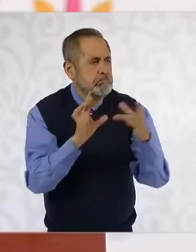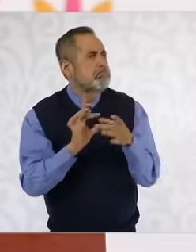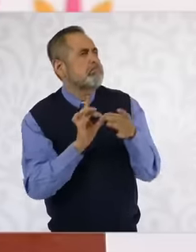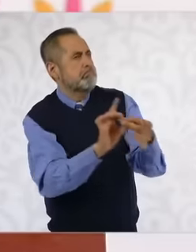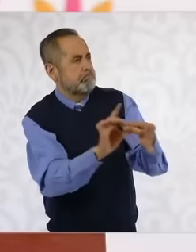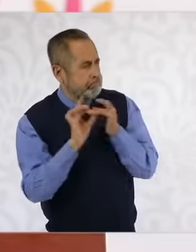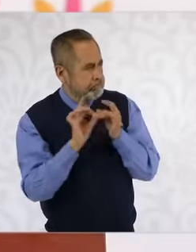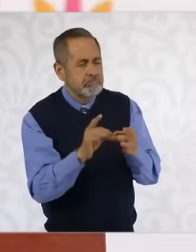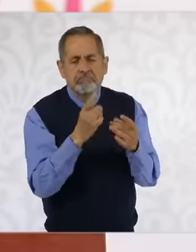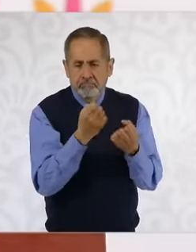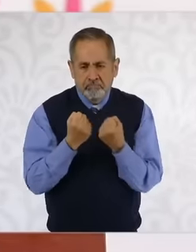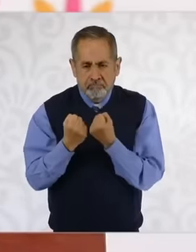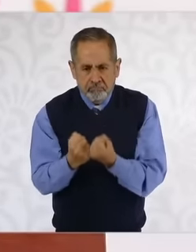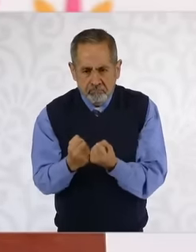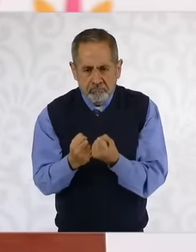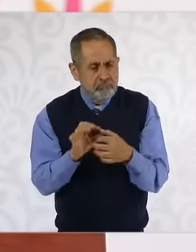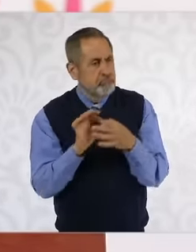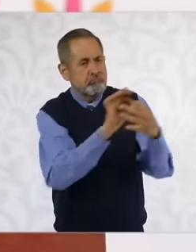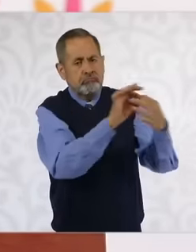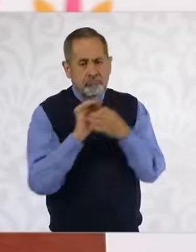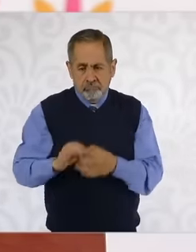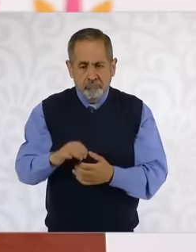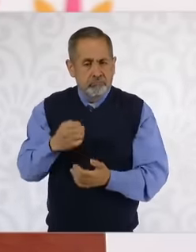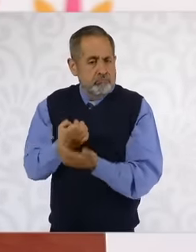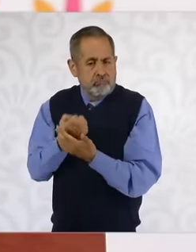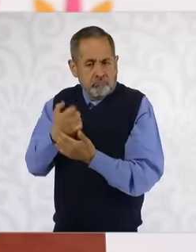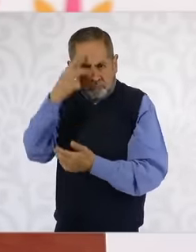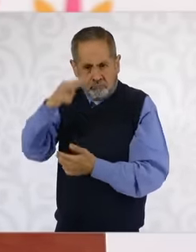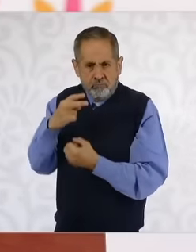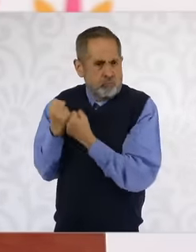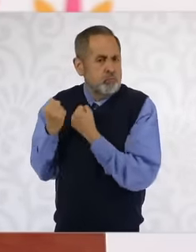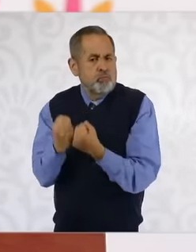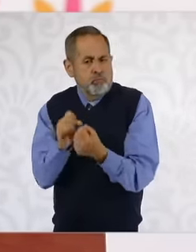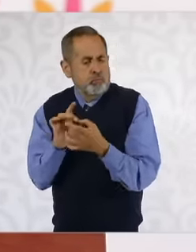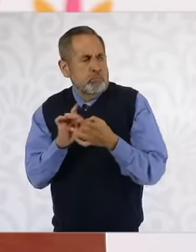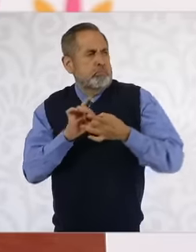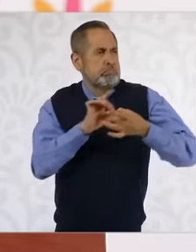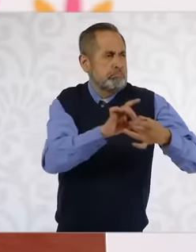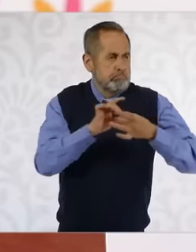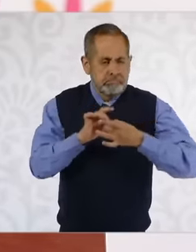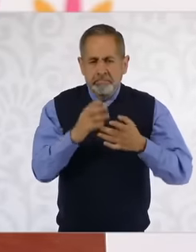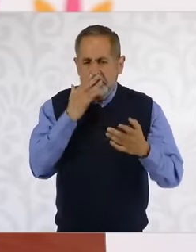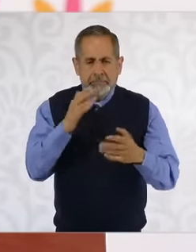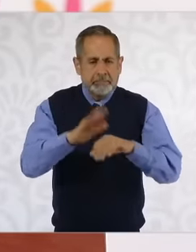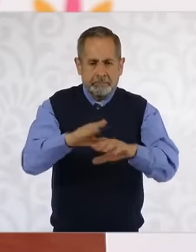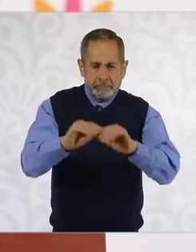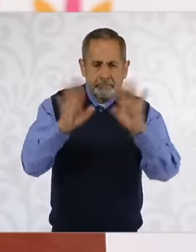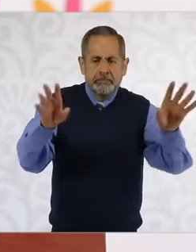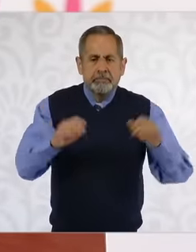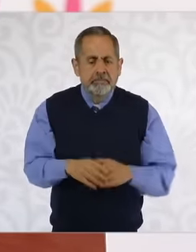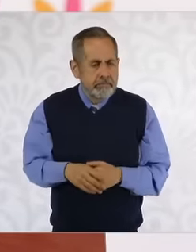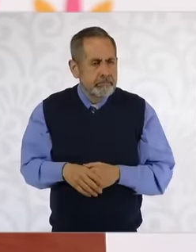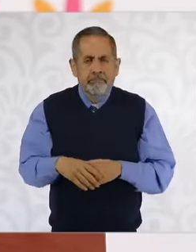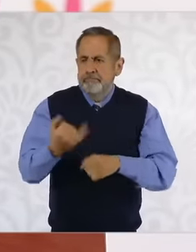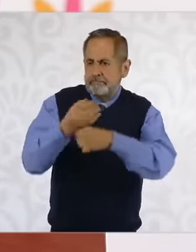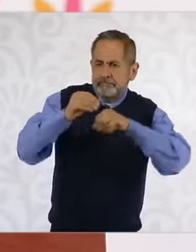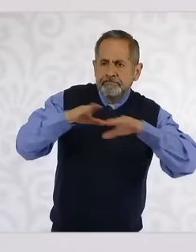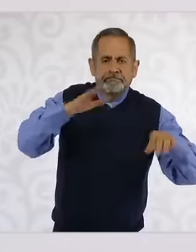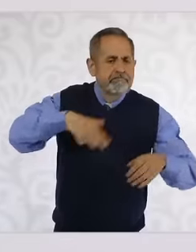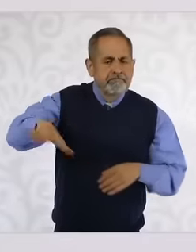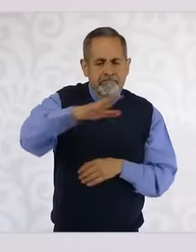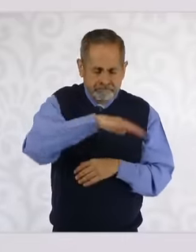a lot of strength in the Mexican economy and having very clear all the information about how is that